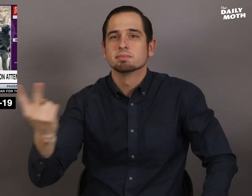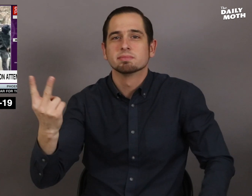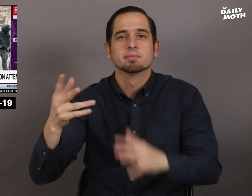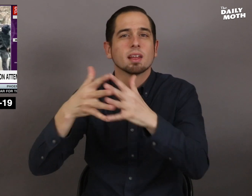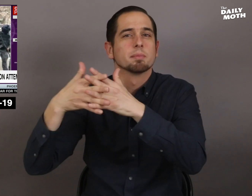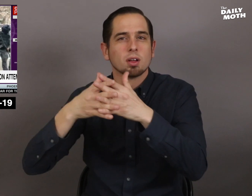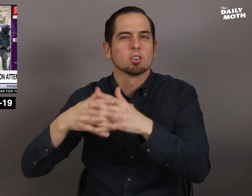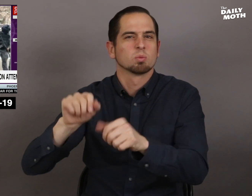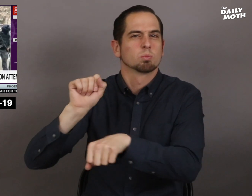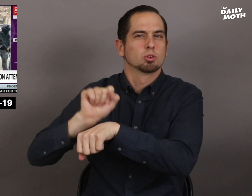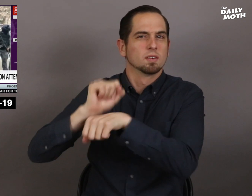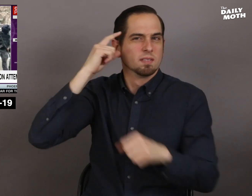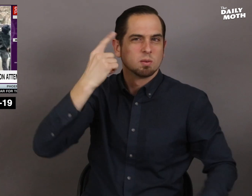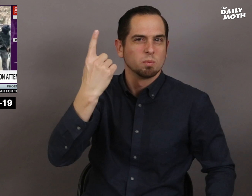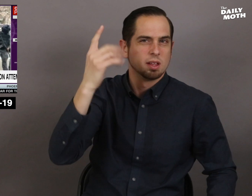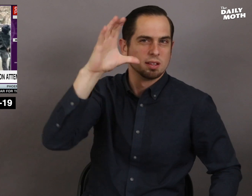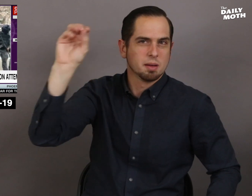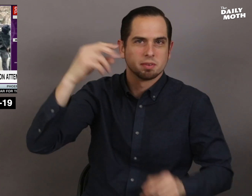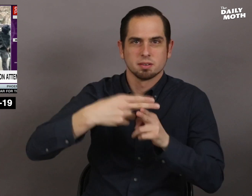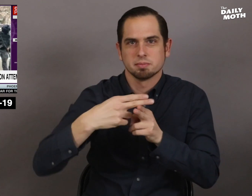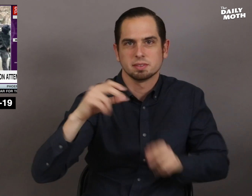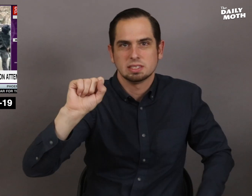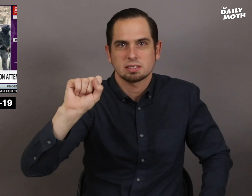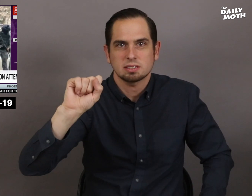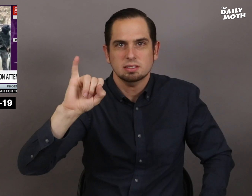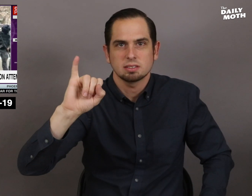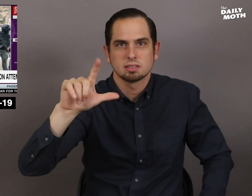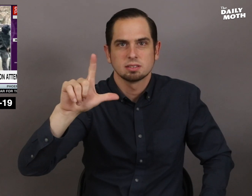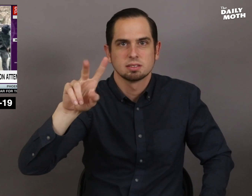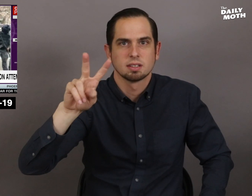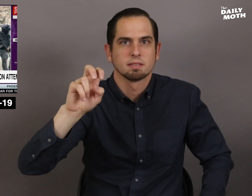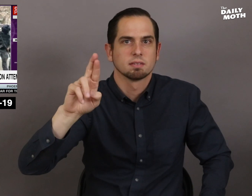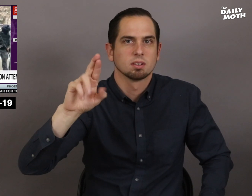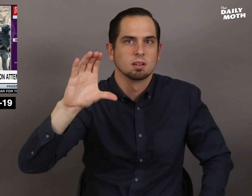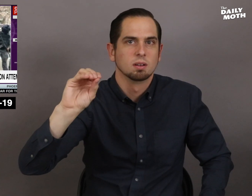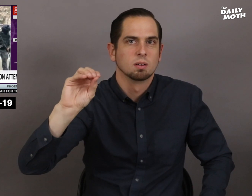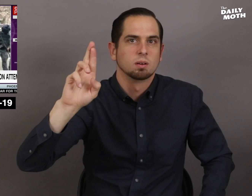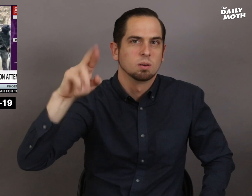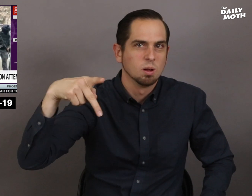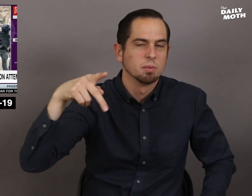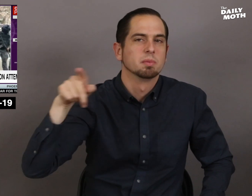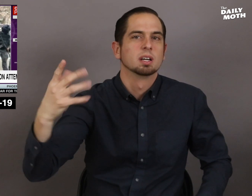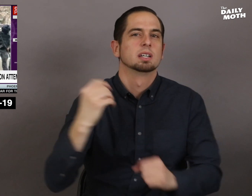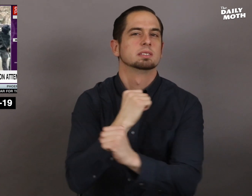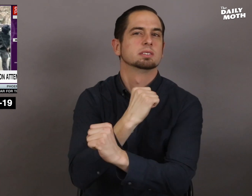The two Americans worked for Silvercorp,